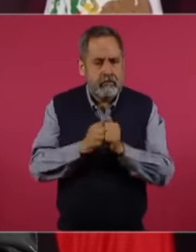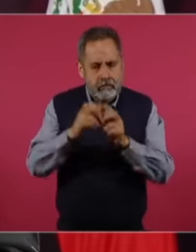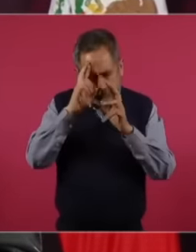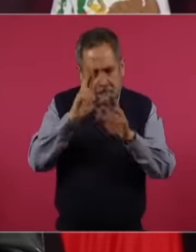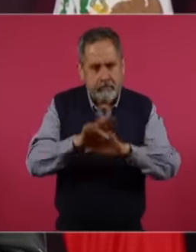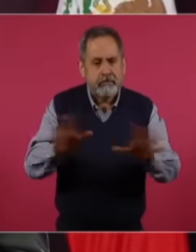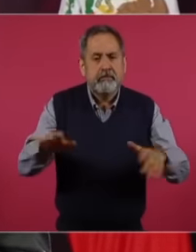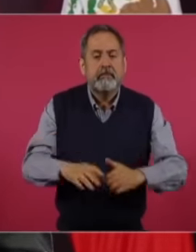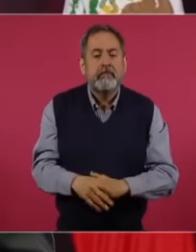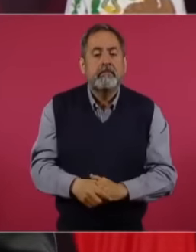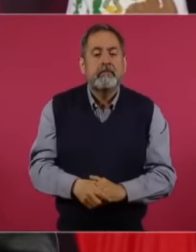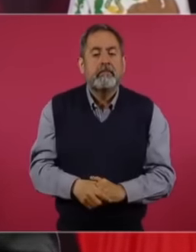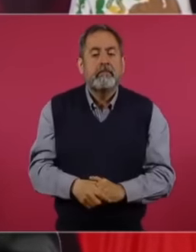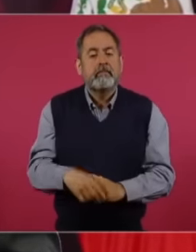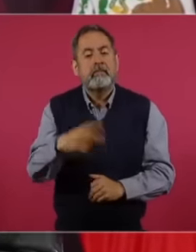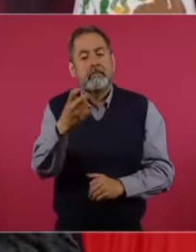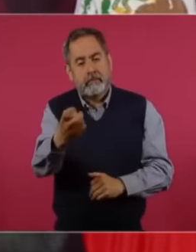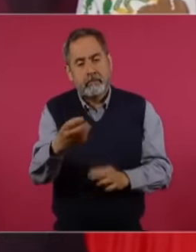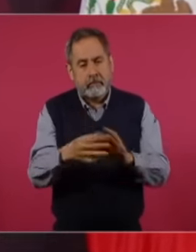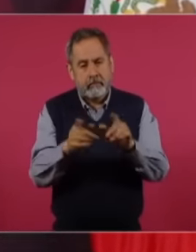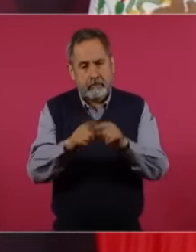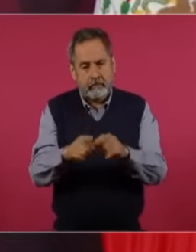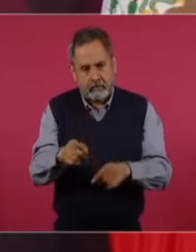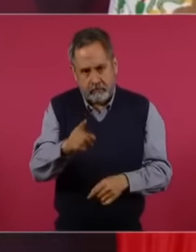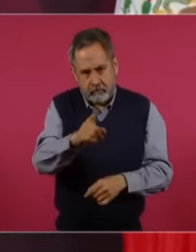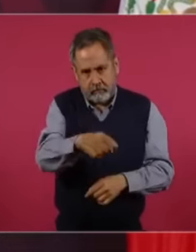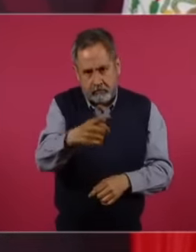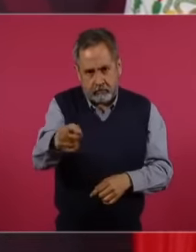But well, that's just how long you haven't